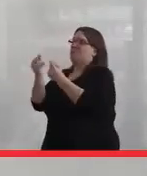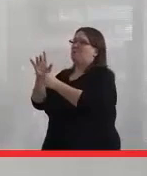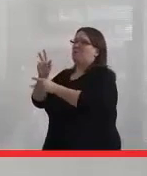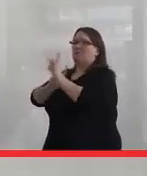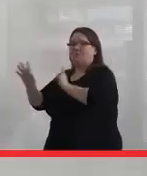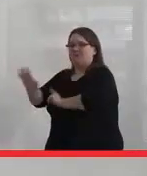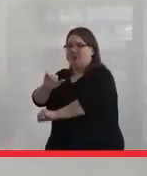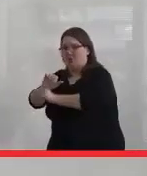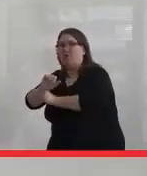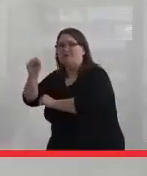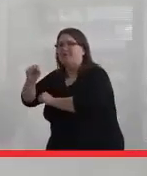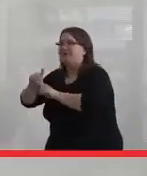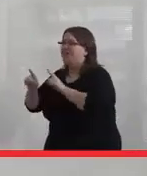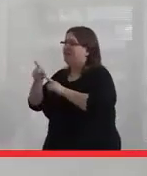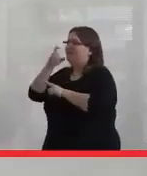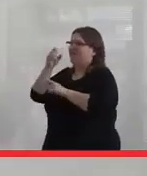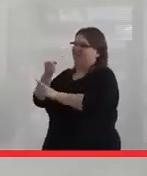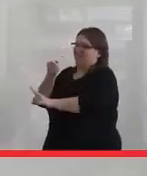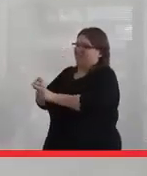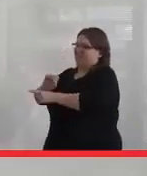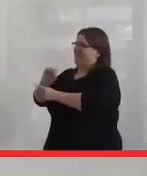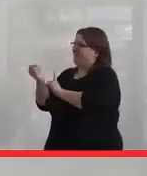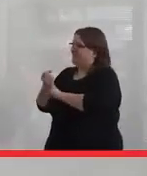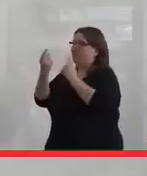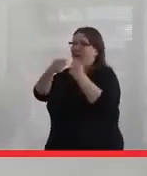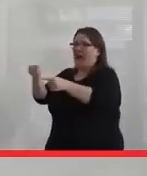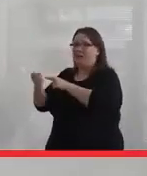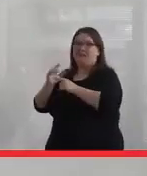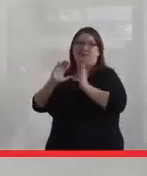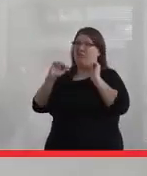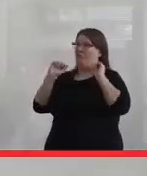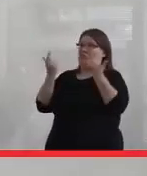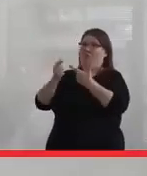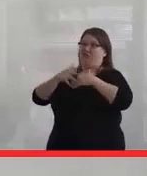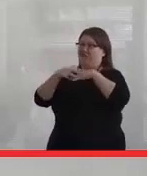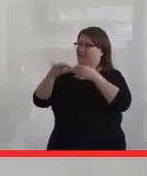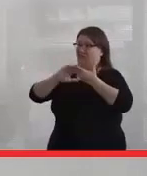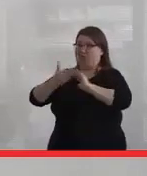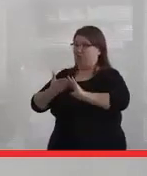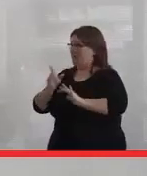But because of the situation that all of our communities are in, there weren't a lot of women